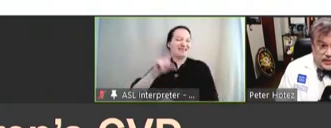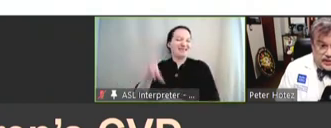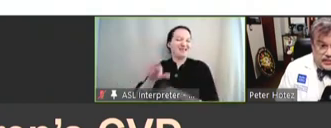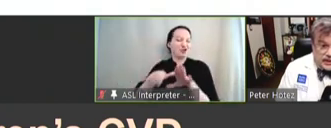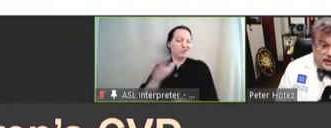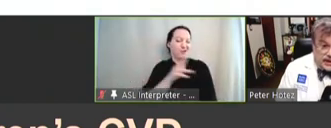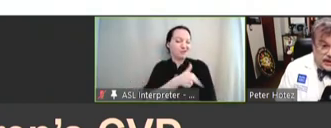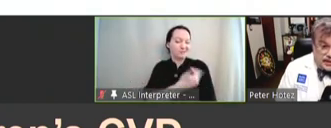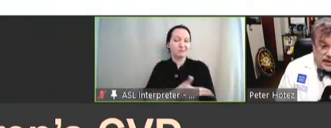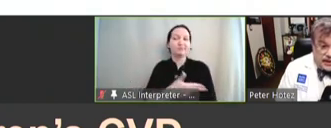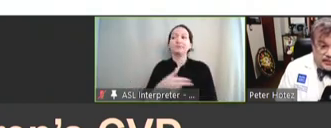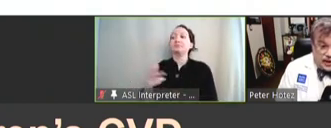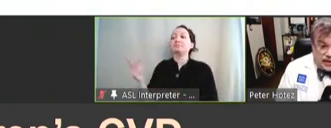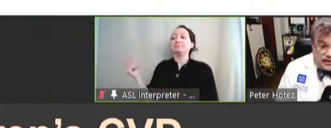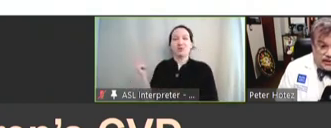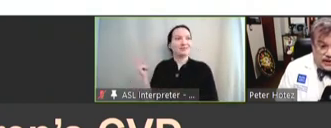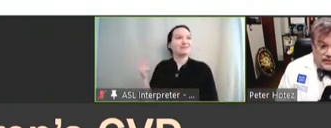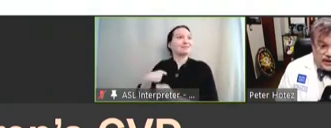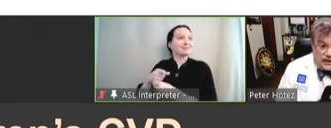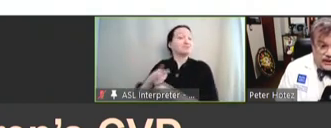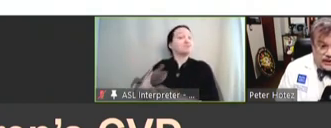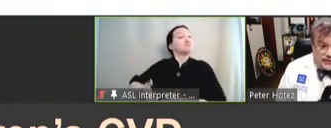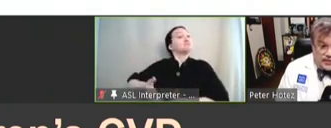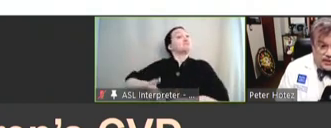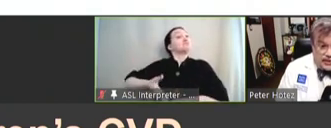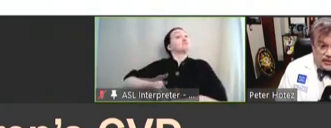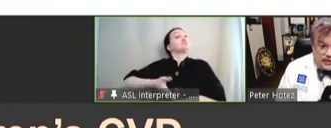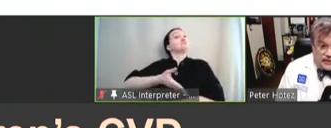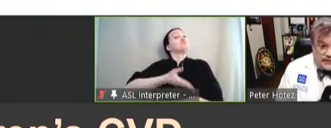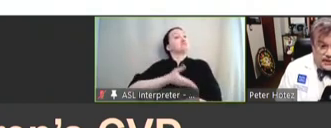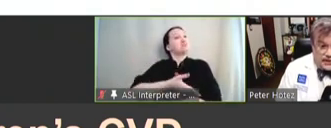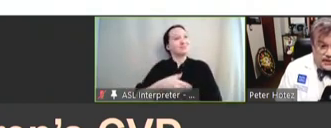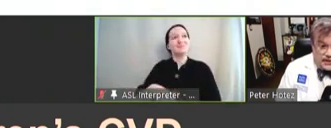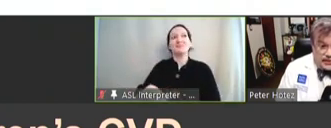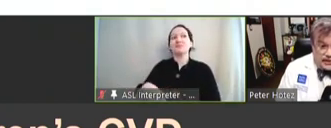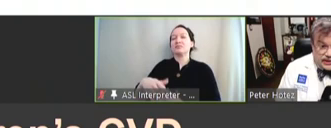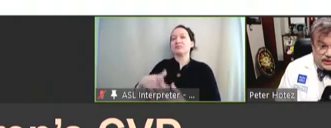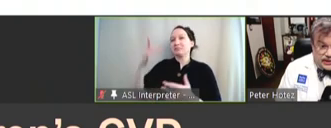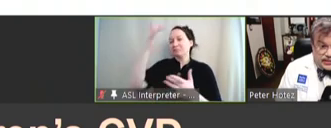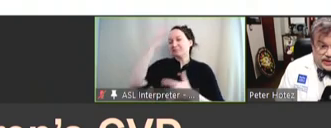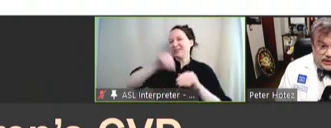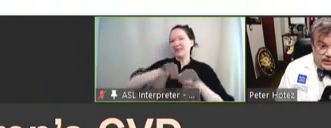And we've been making progress on vaccines for parasitic infections including schistosomiasis,